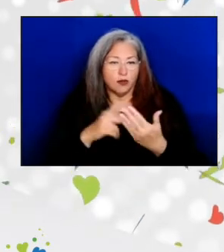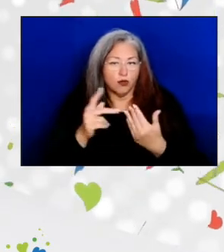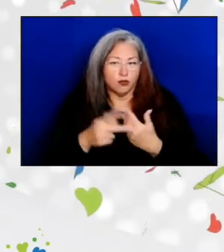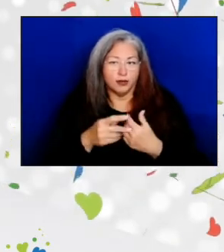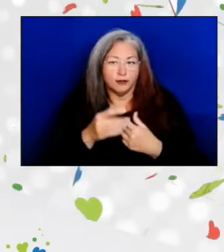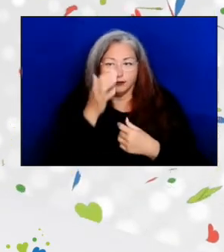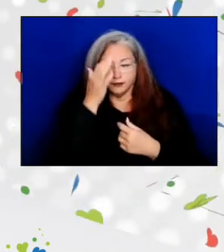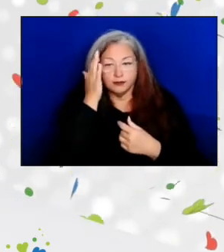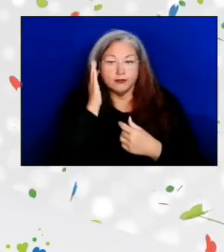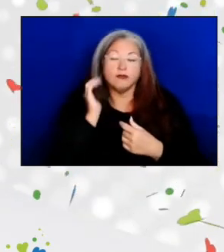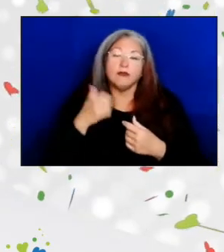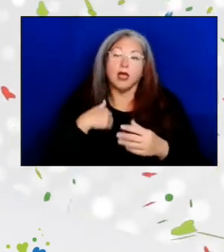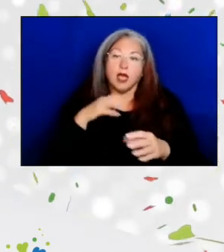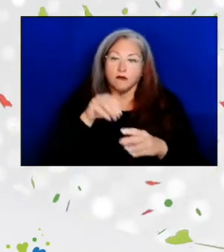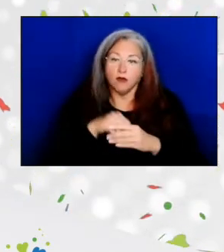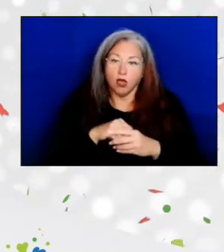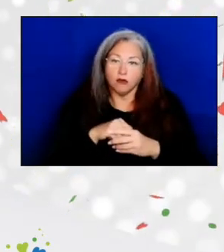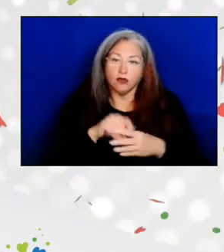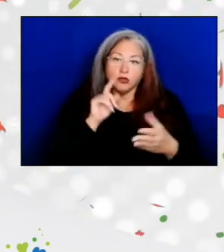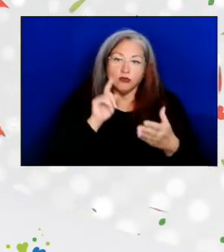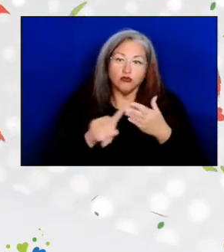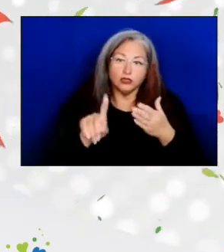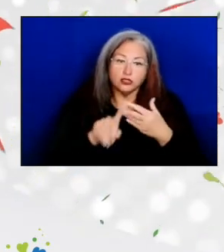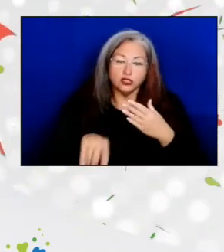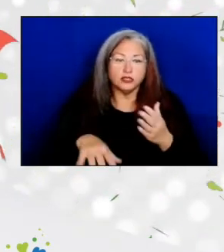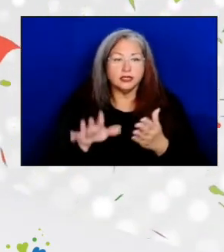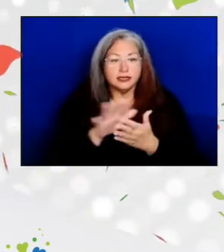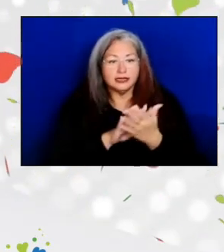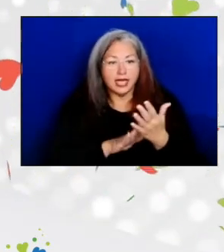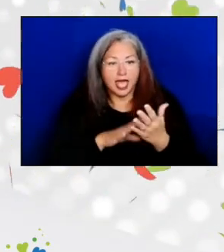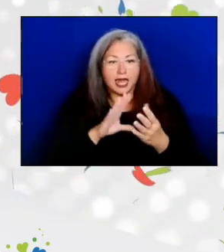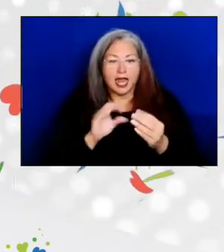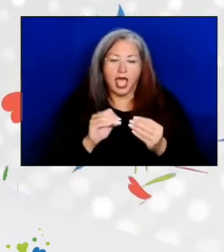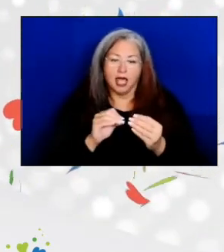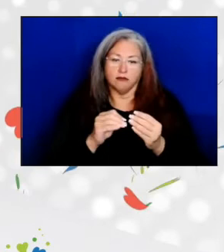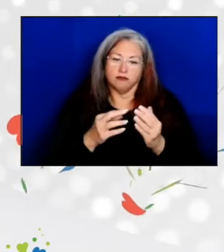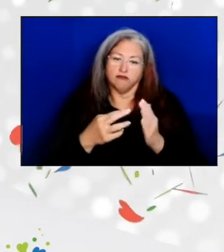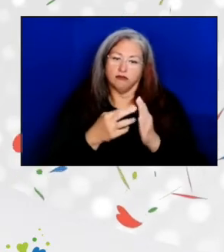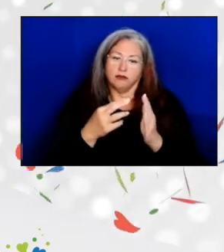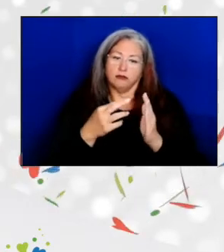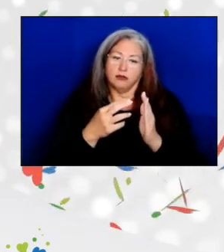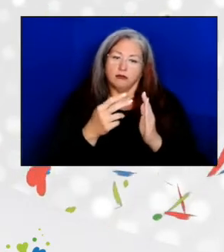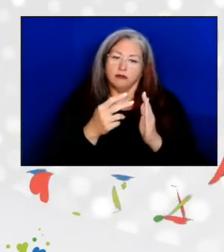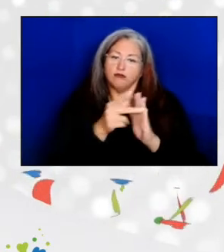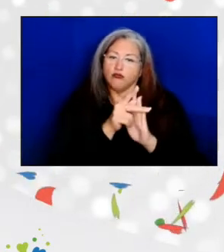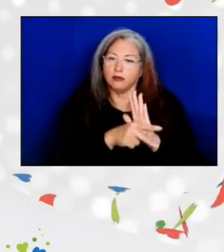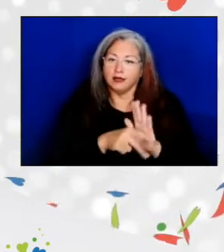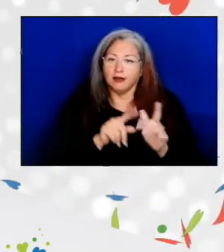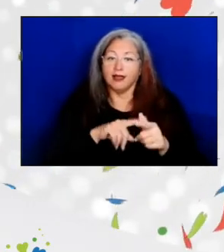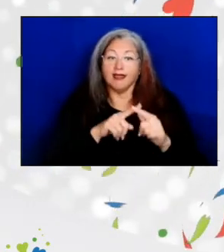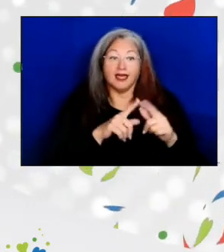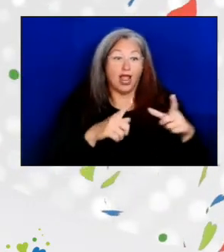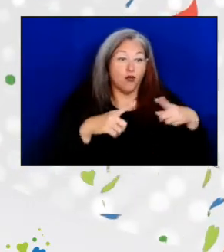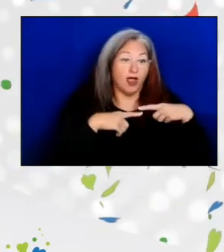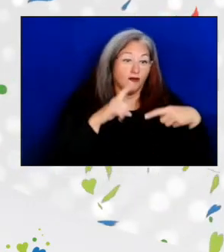I was involved in the research design and the protocols, but then I retired from AOA before it was finished.